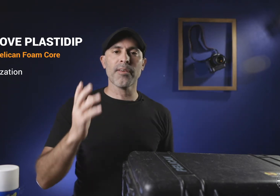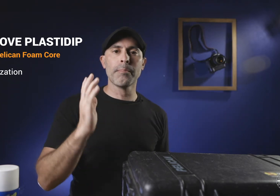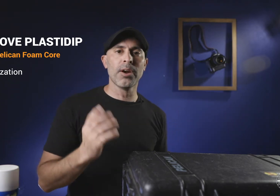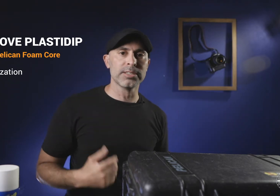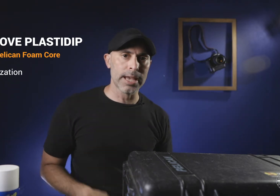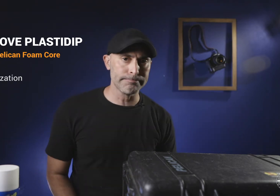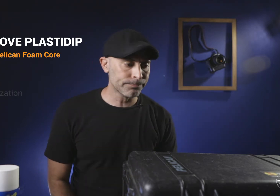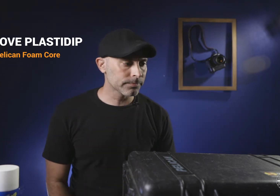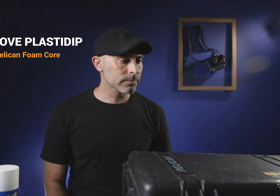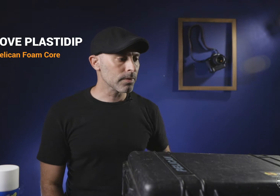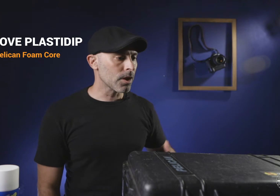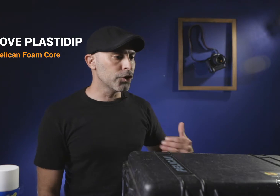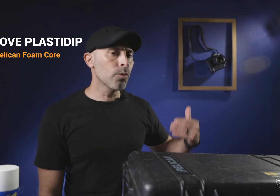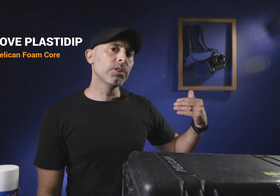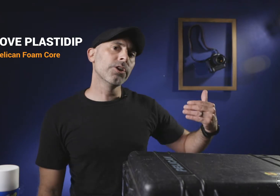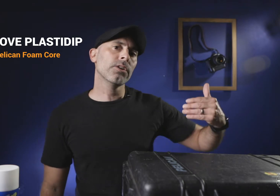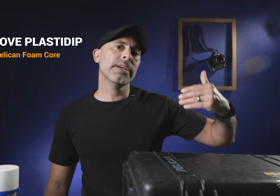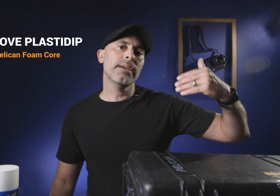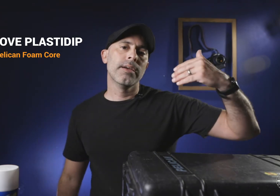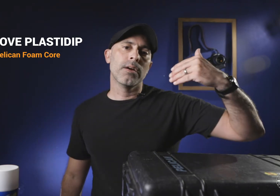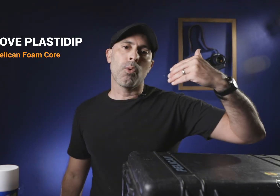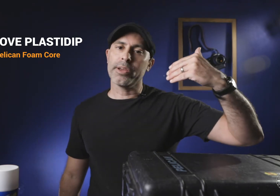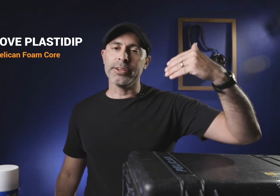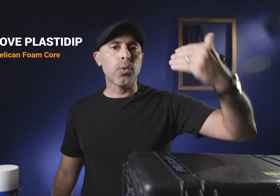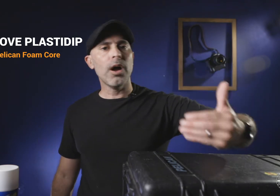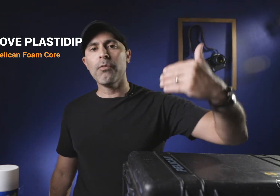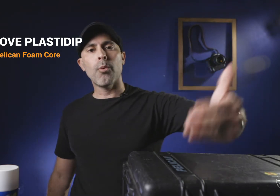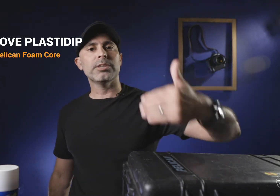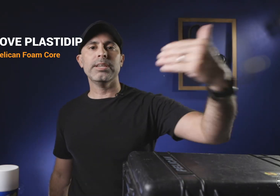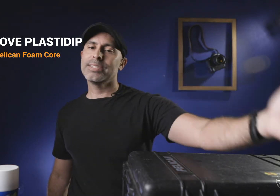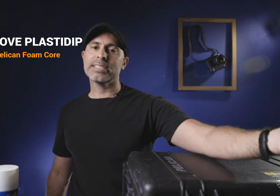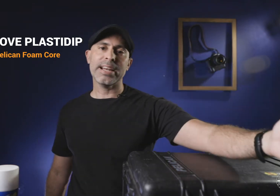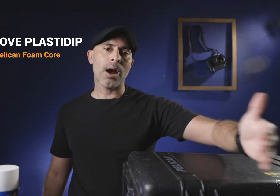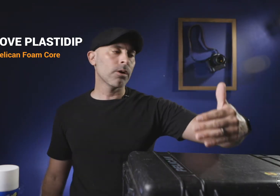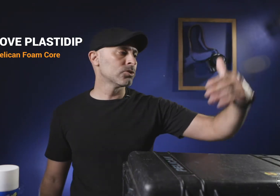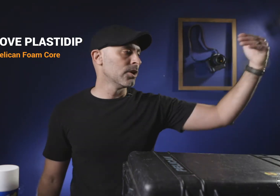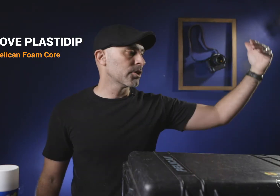you've ever been on a set you were literally working 12 14 16 hours you're